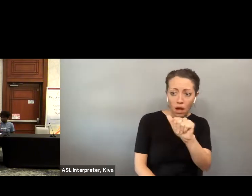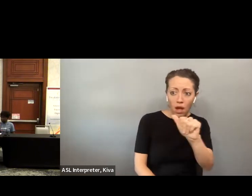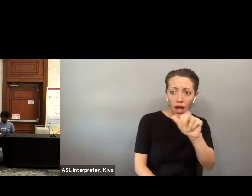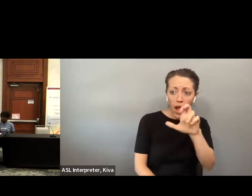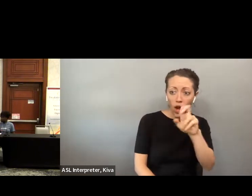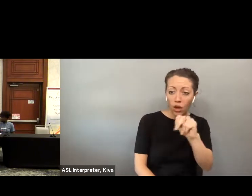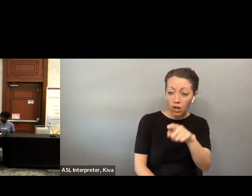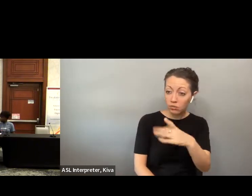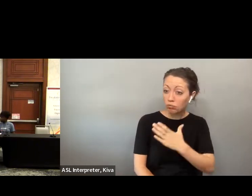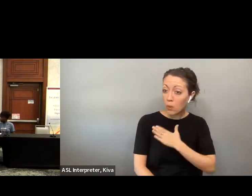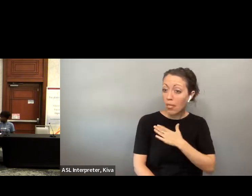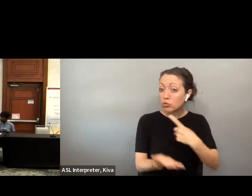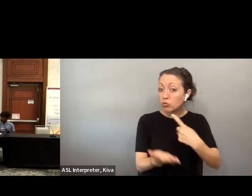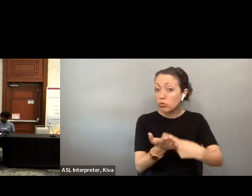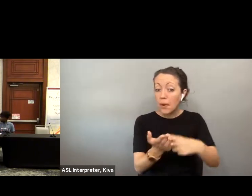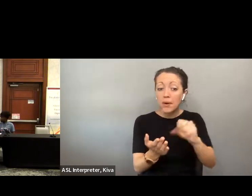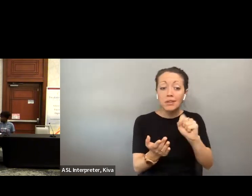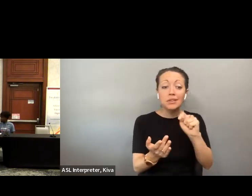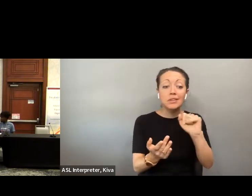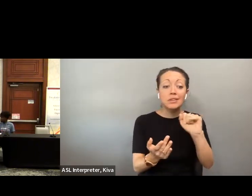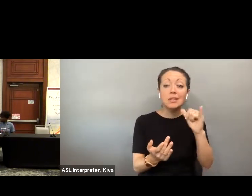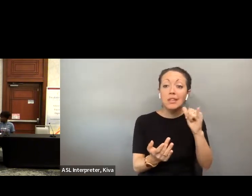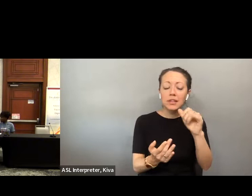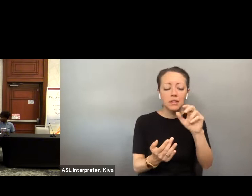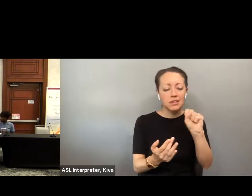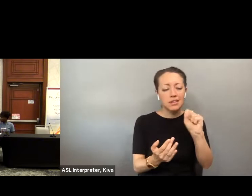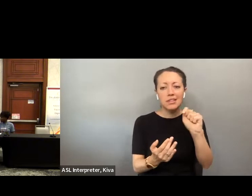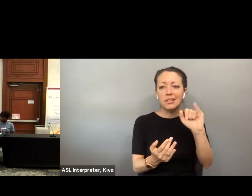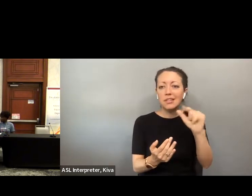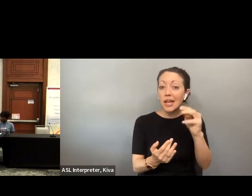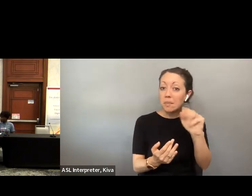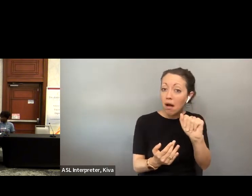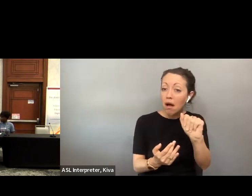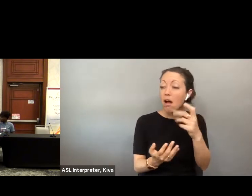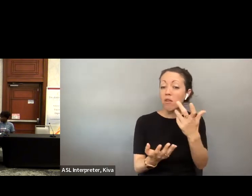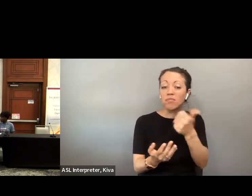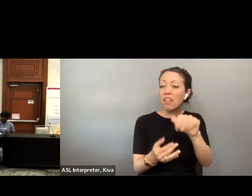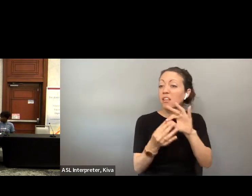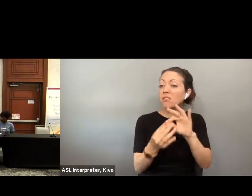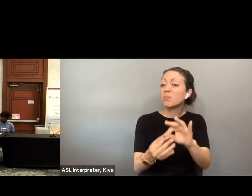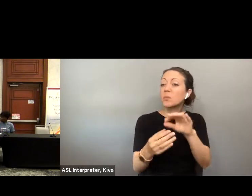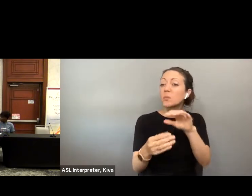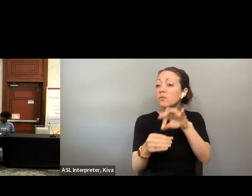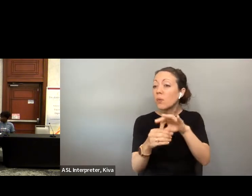» Wow, thank you. Aaron, are you willing to share stigma Well, thank you so. And on that conversation, Erin, are you willing to share any stigma when it comes to the election, security and election accessibility